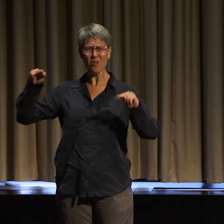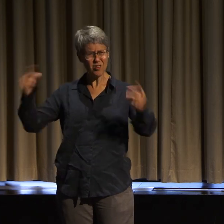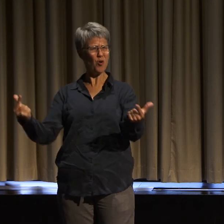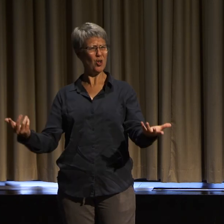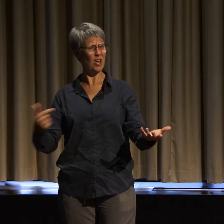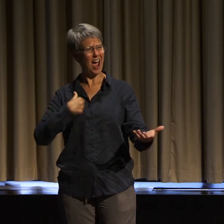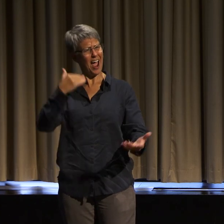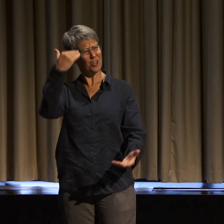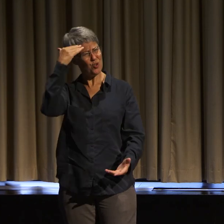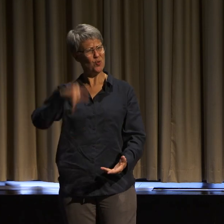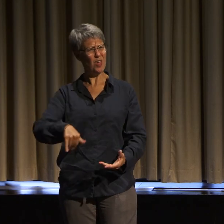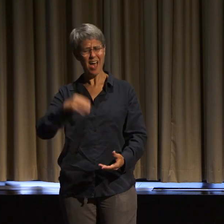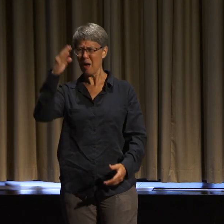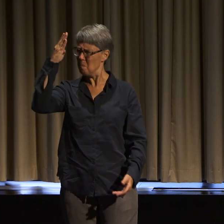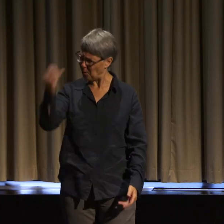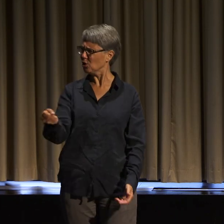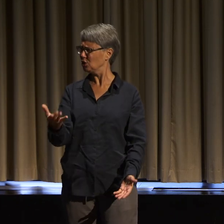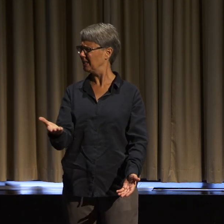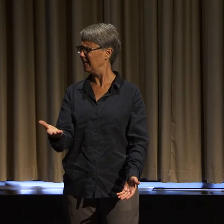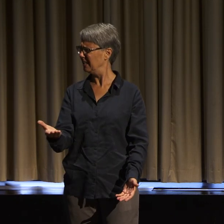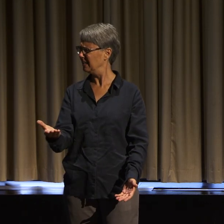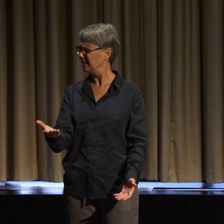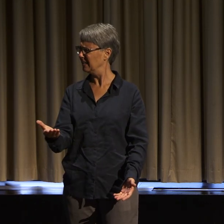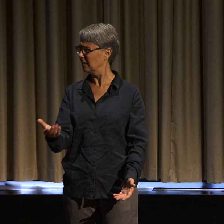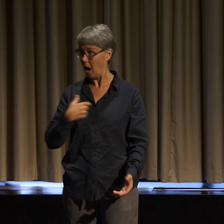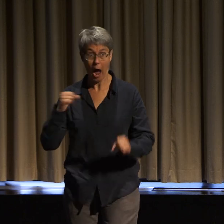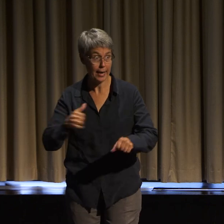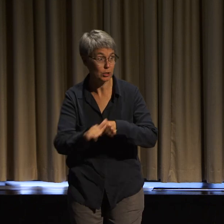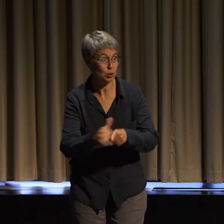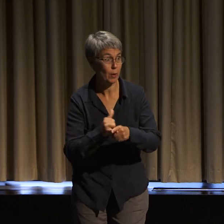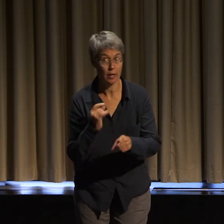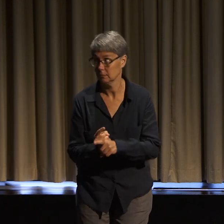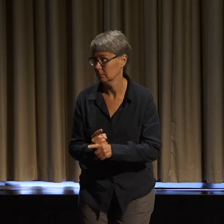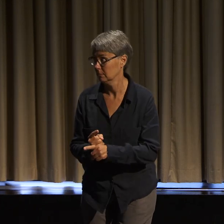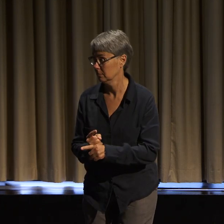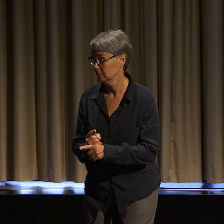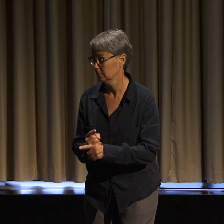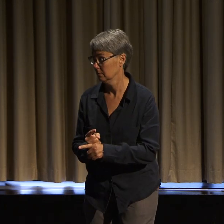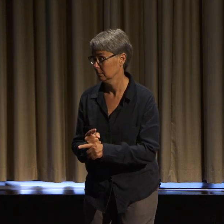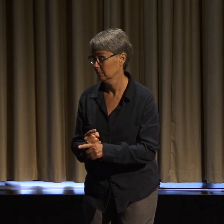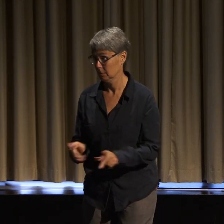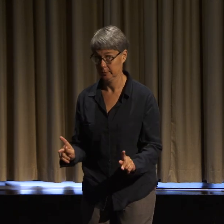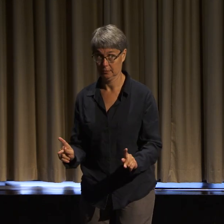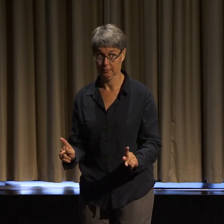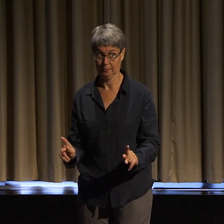I knew that this was bullshit. I can curse here, right? That's fine, right? Well I am.